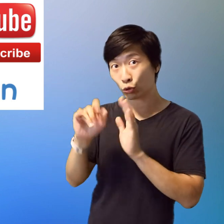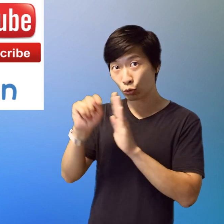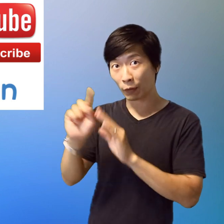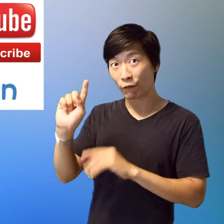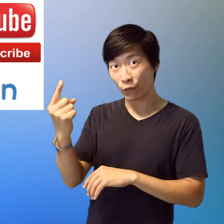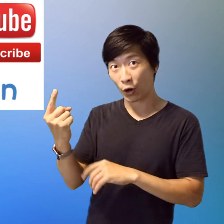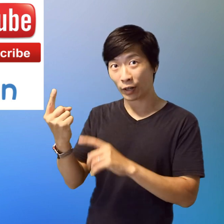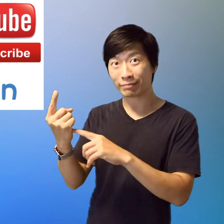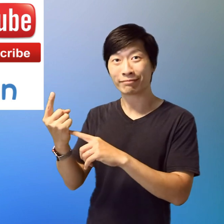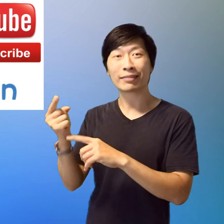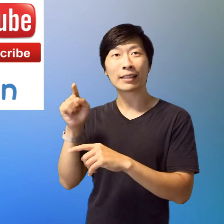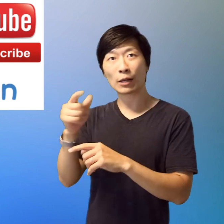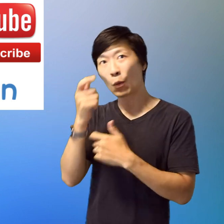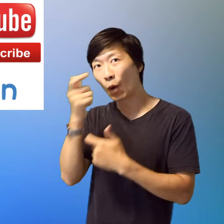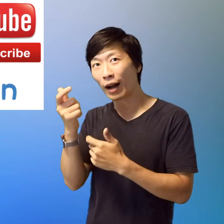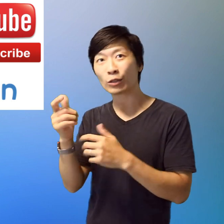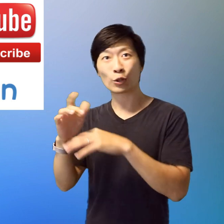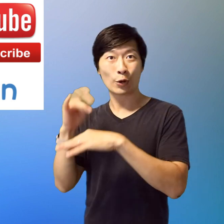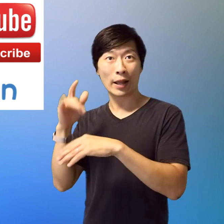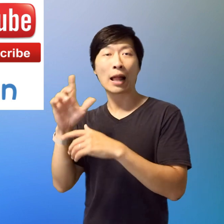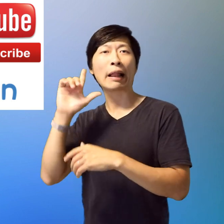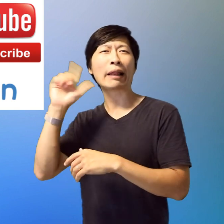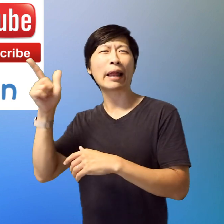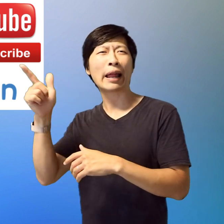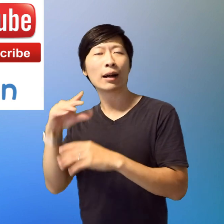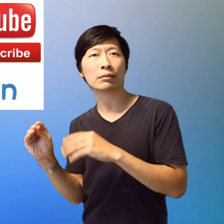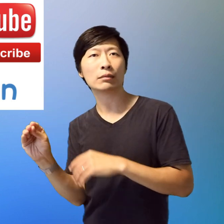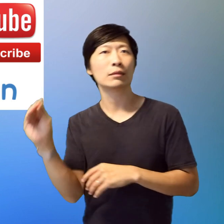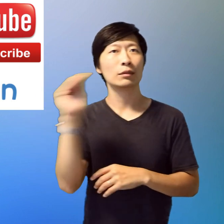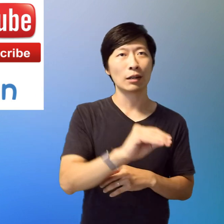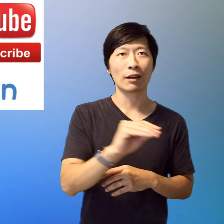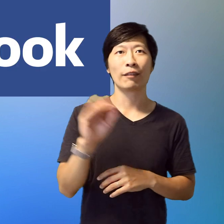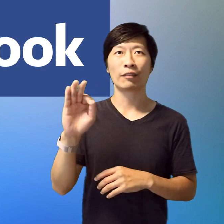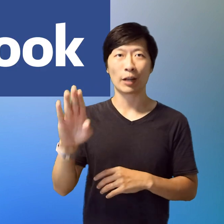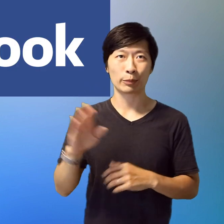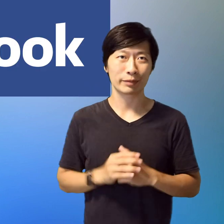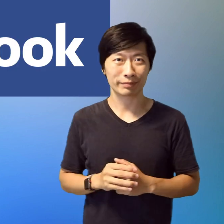make a video and upload it to YouTube that's where you'll see the new videos